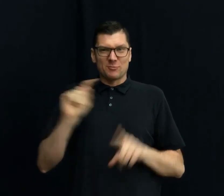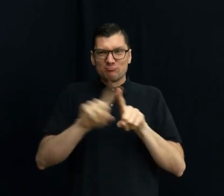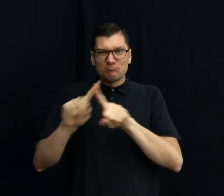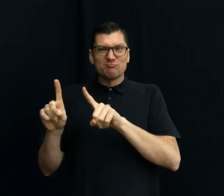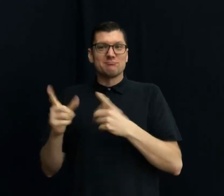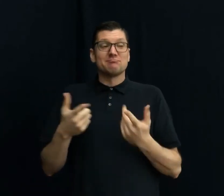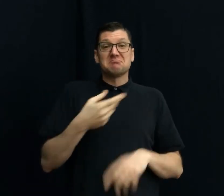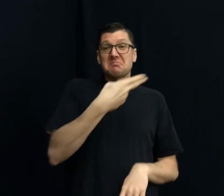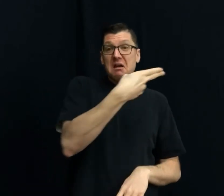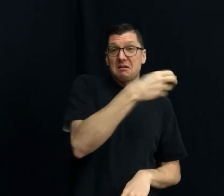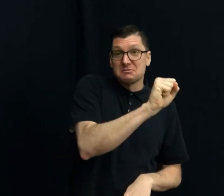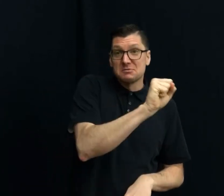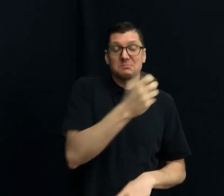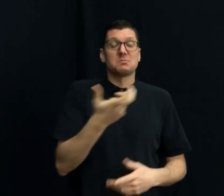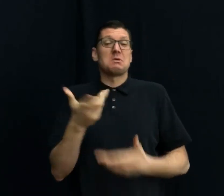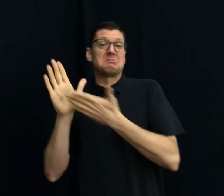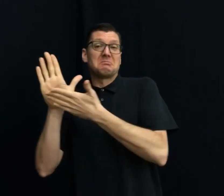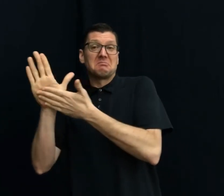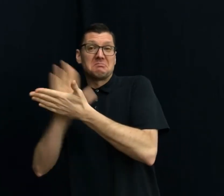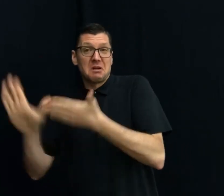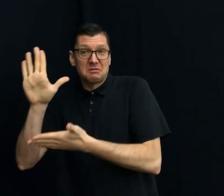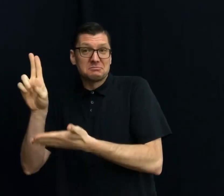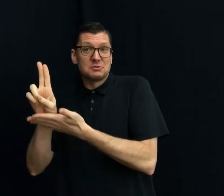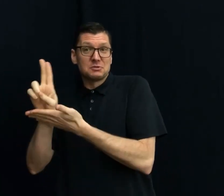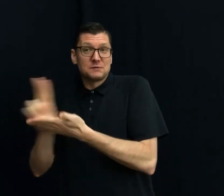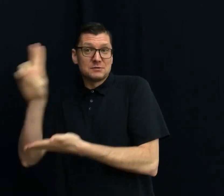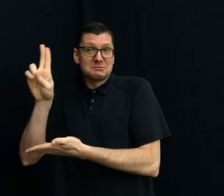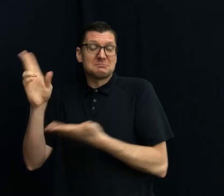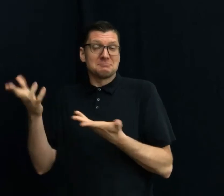All different for High Schools, Colleges or Universities.